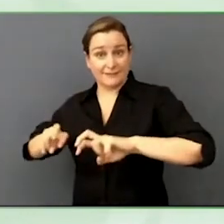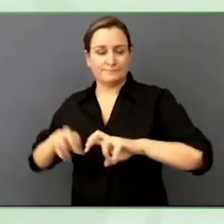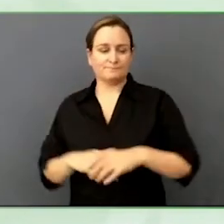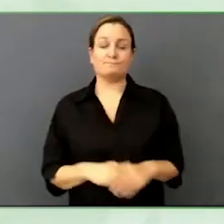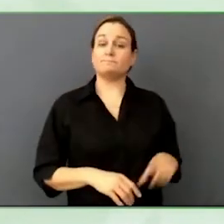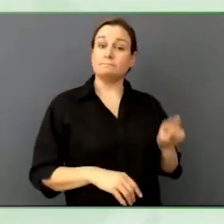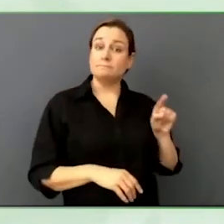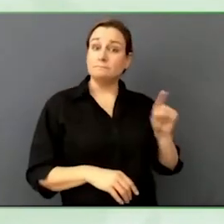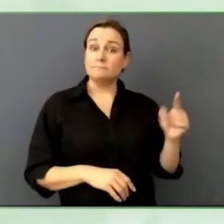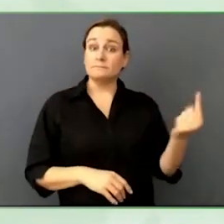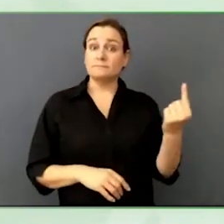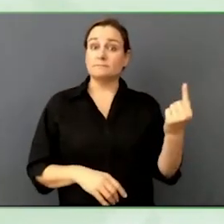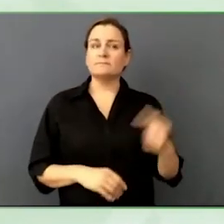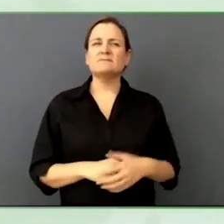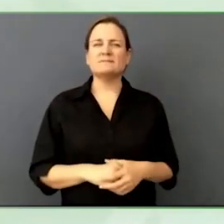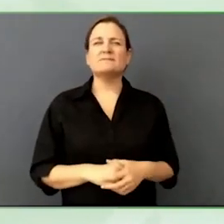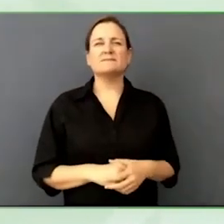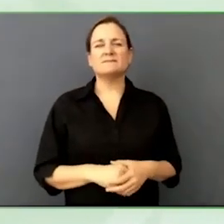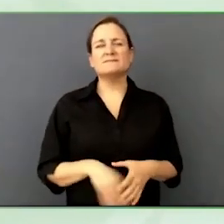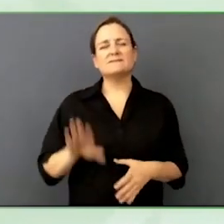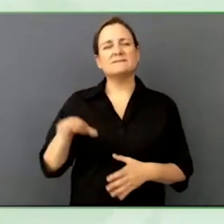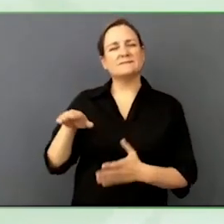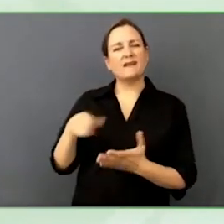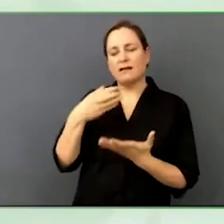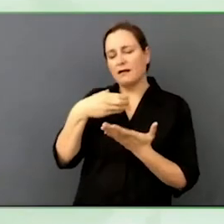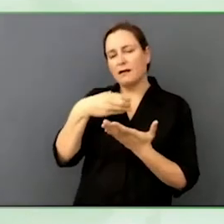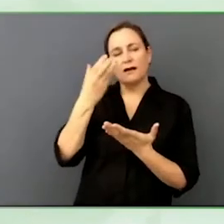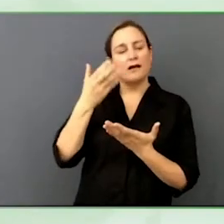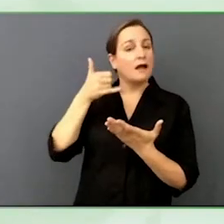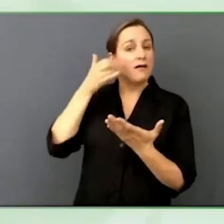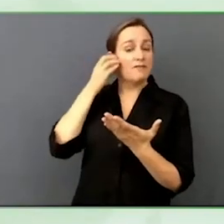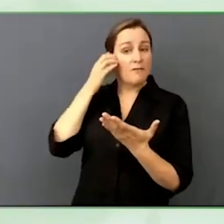Siri, and start to do the activity that way instead of turning to the screen reader.